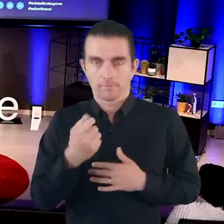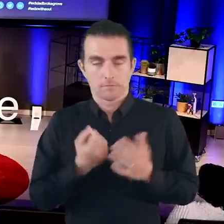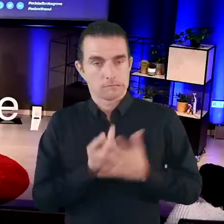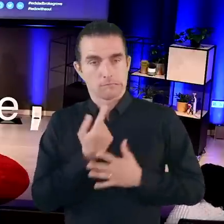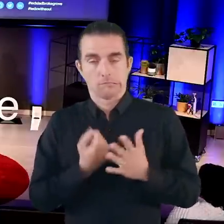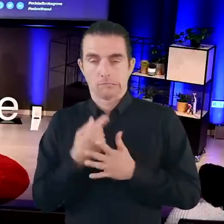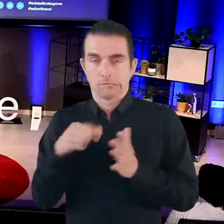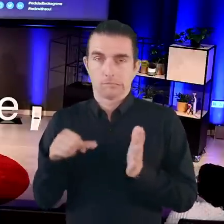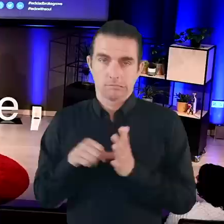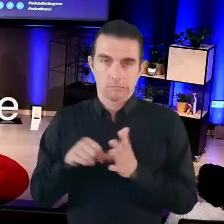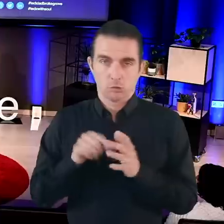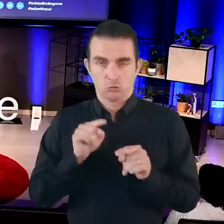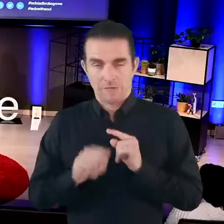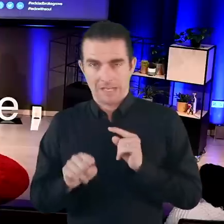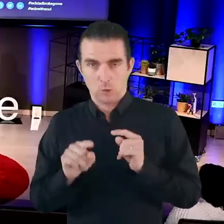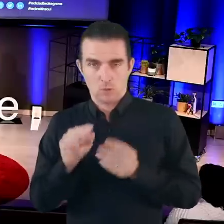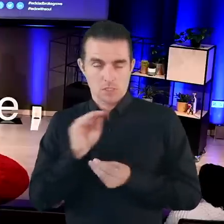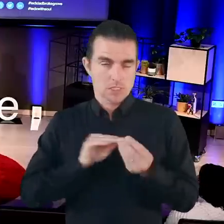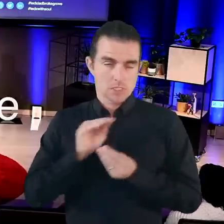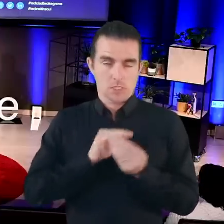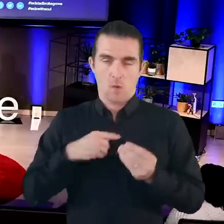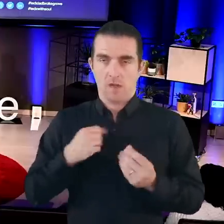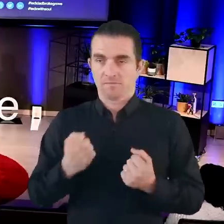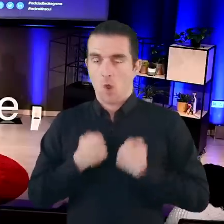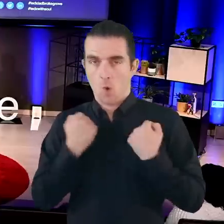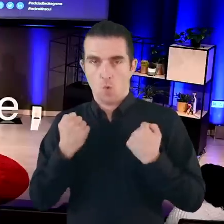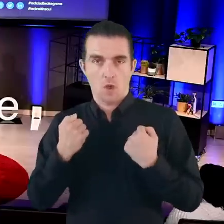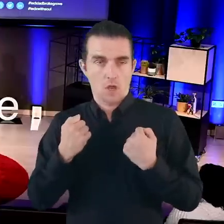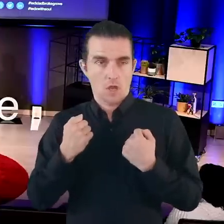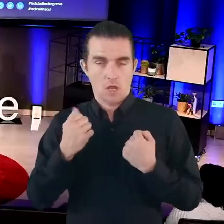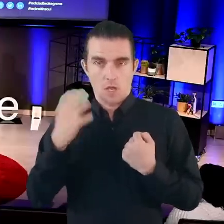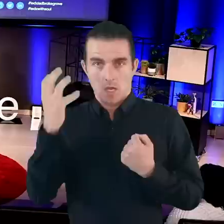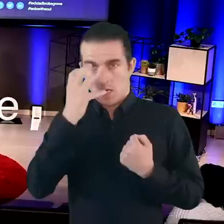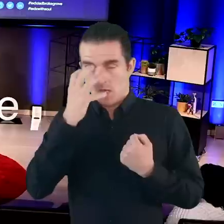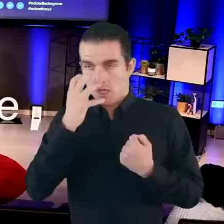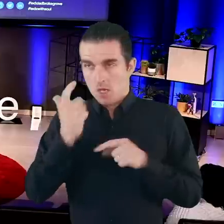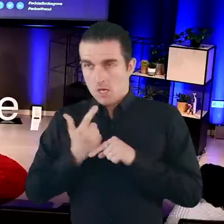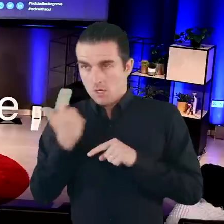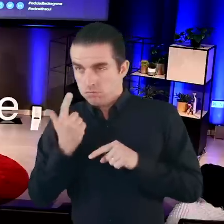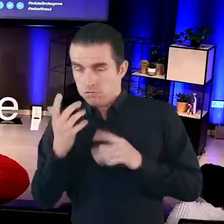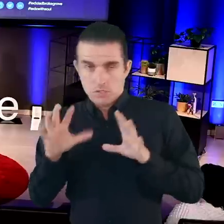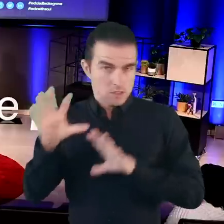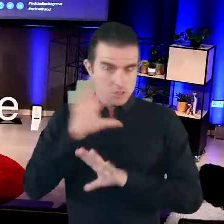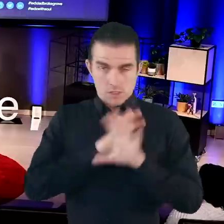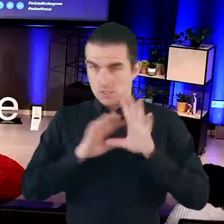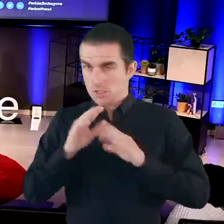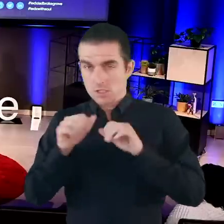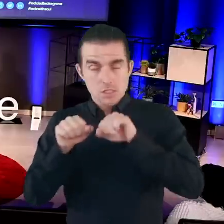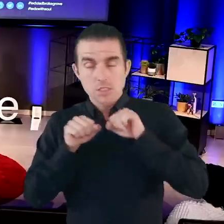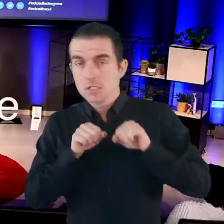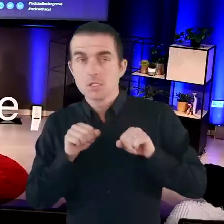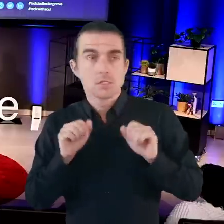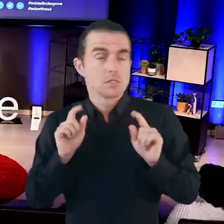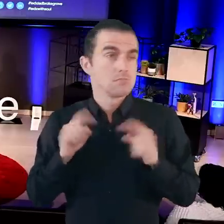We all navigate difficulties and have our own marathon to run, and we'll all hit the proverbial wall in different ways.